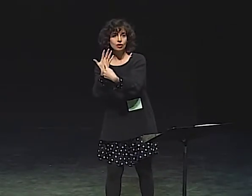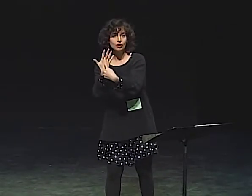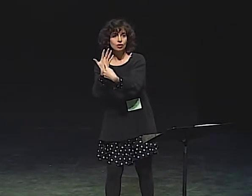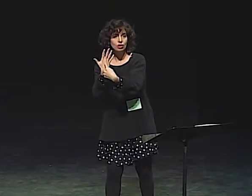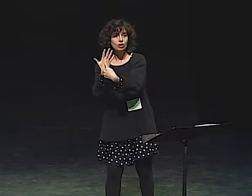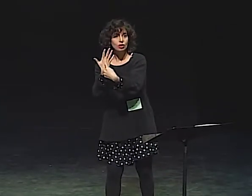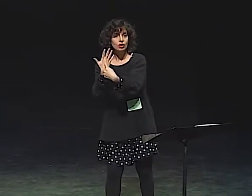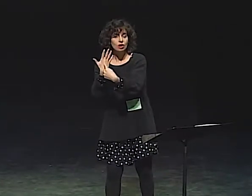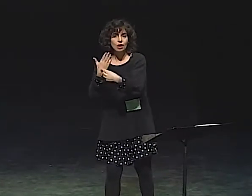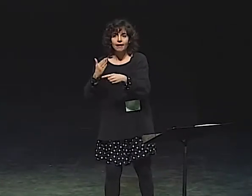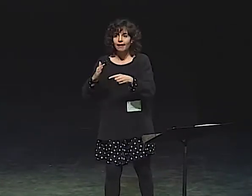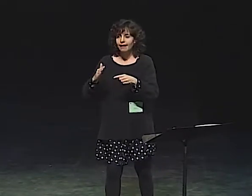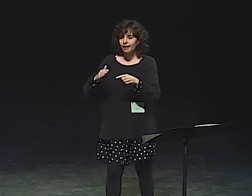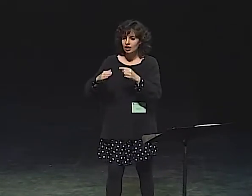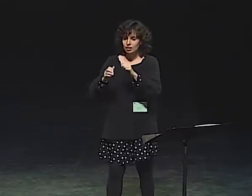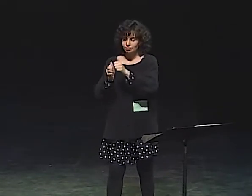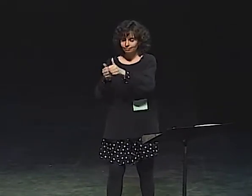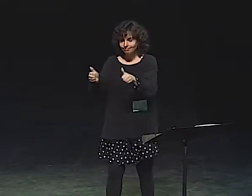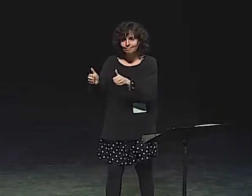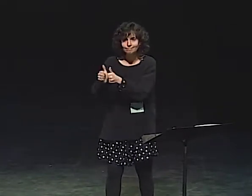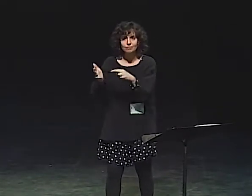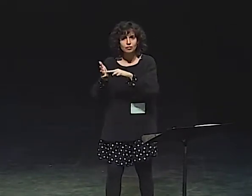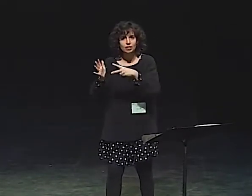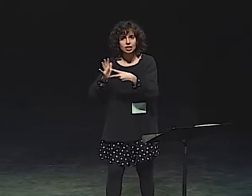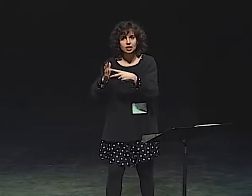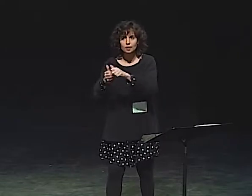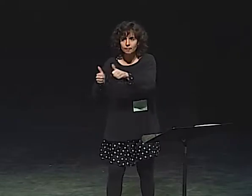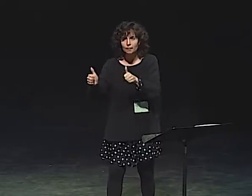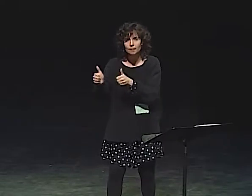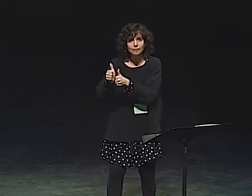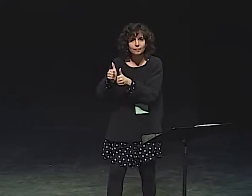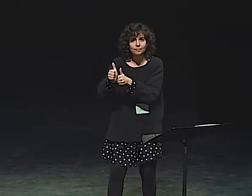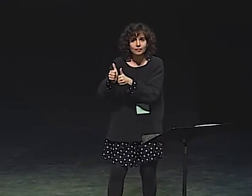THE INNER CHILD SYMBOLIZES OR IS A METAPHOR...